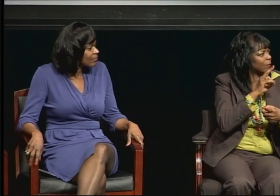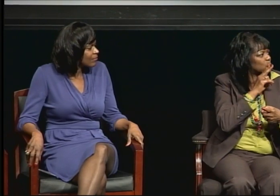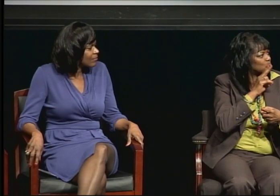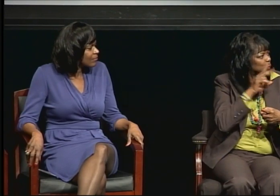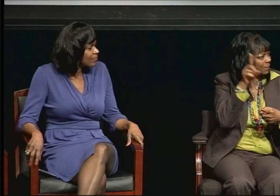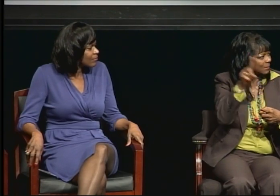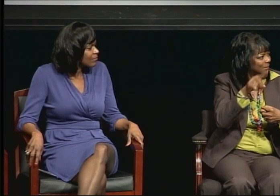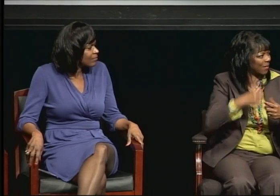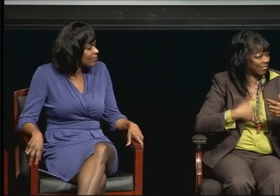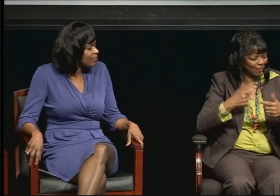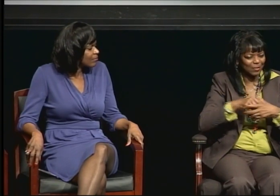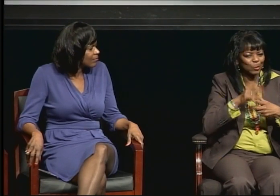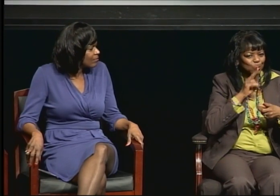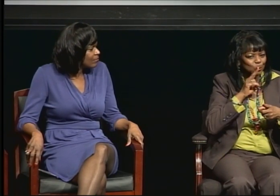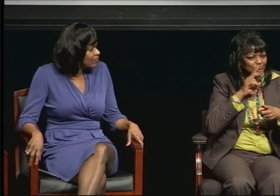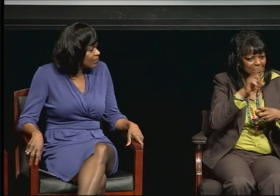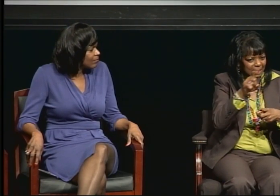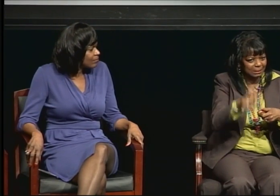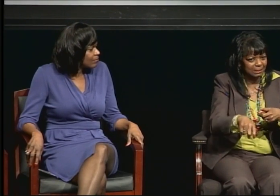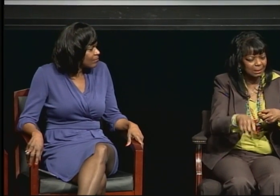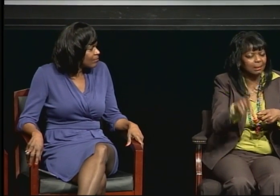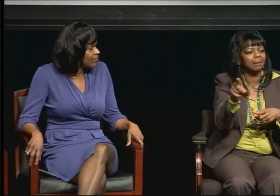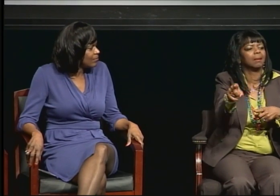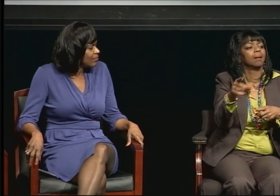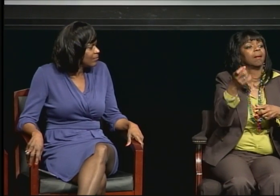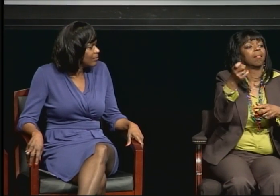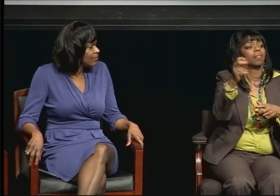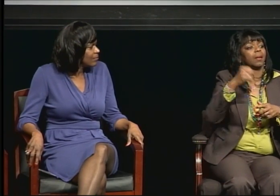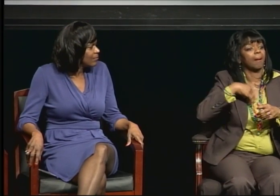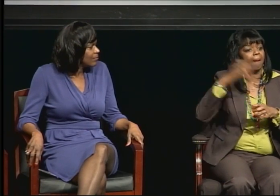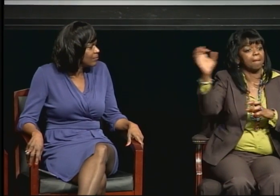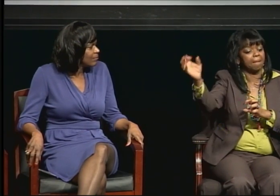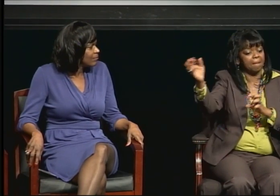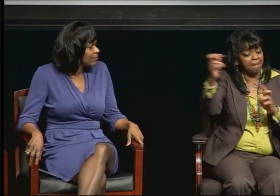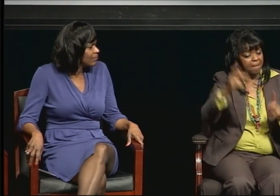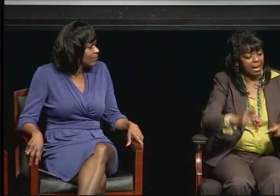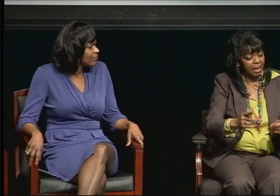and gotten my PhD in '88.